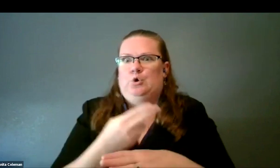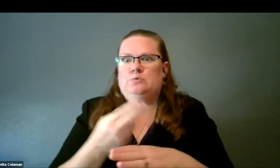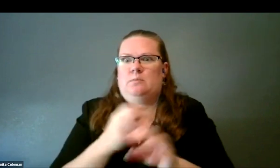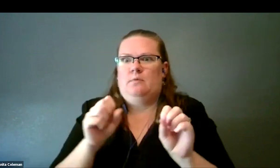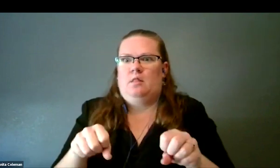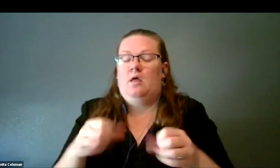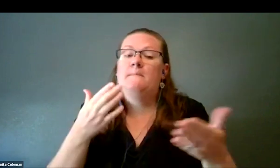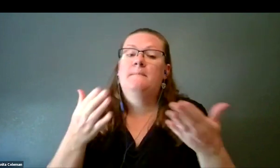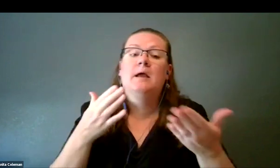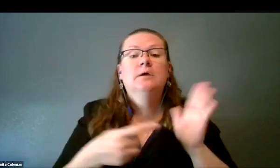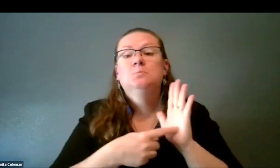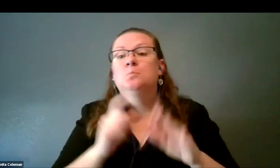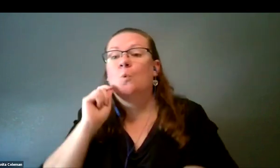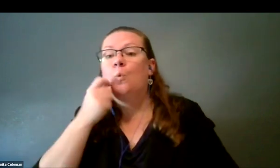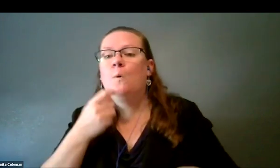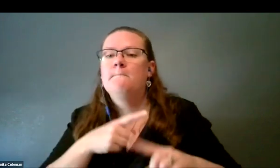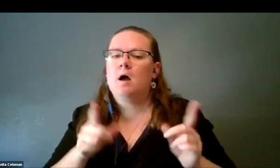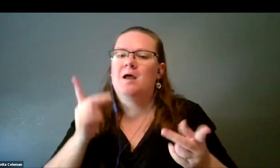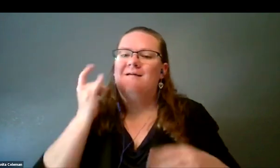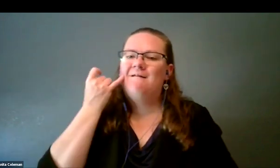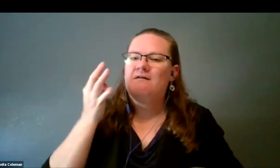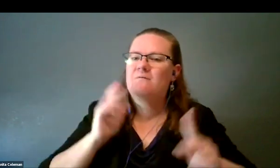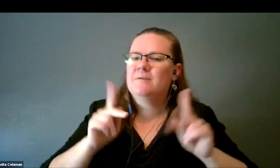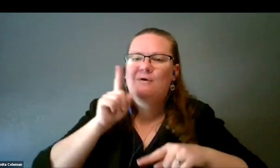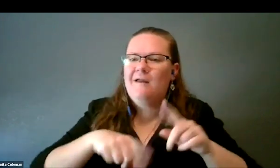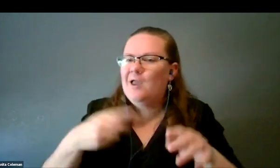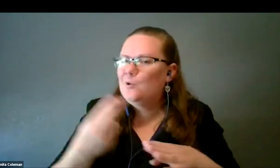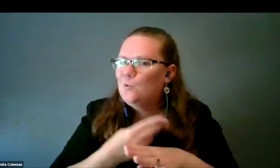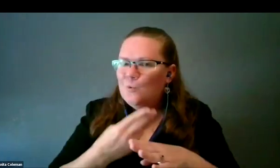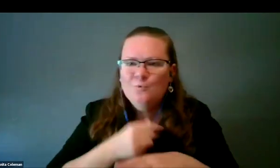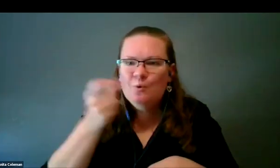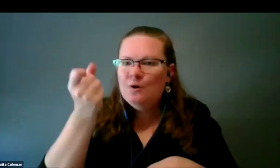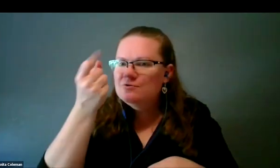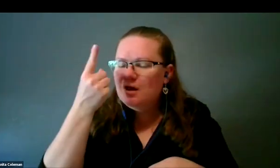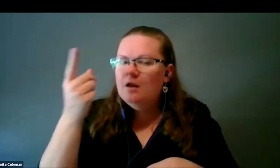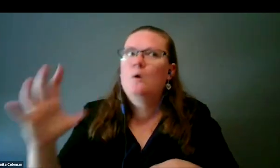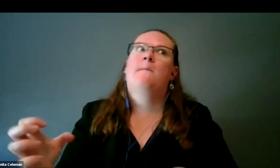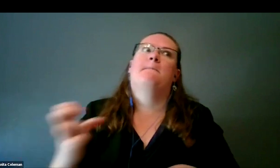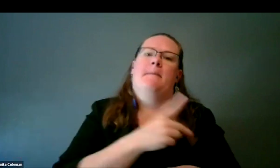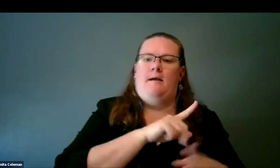They may be representative of the astronomy, but if people can't use it and they don't understand it, we have to go back to the drawing board.